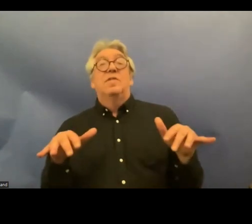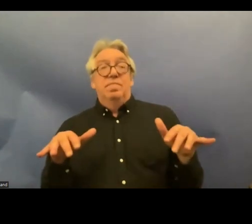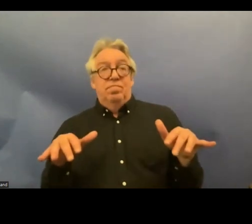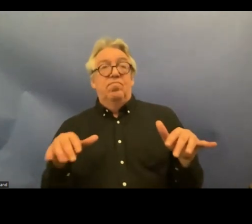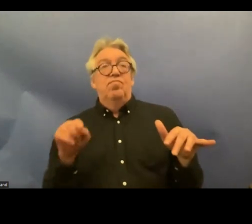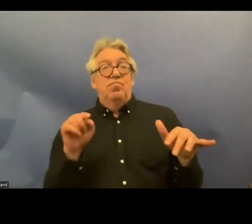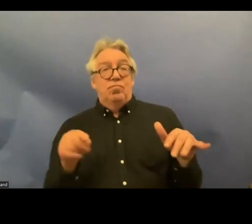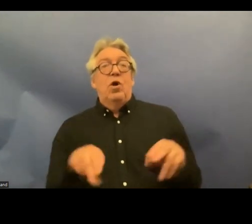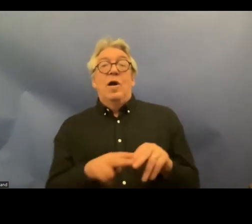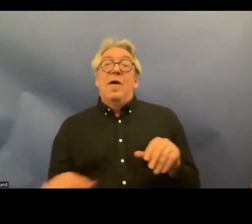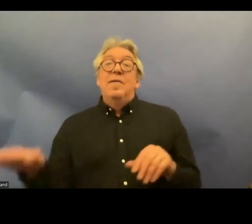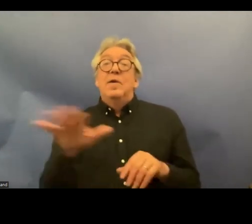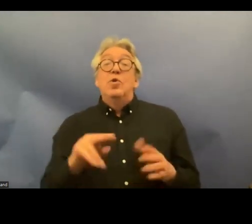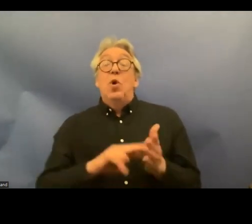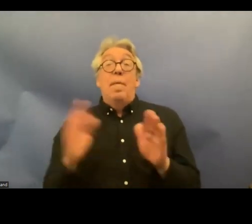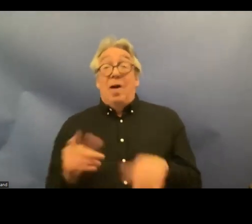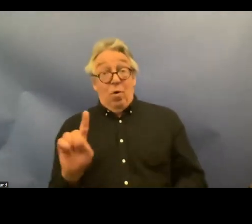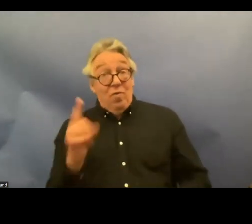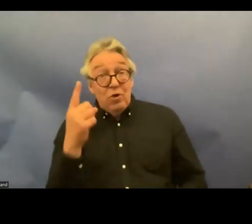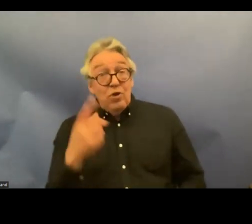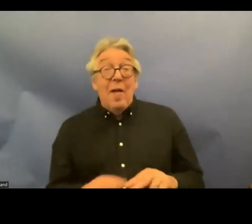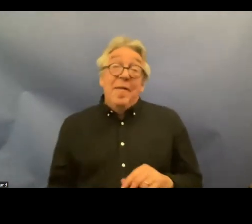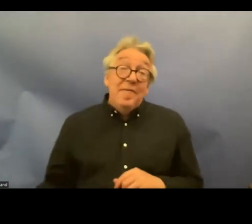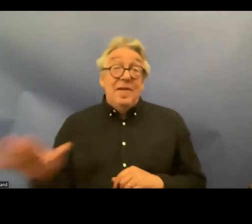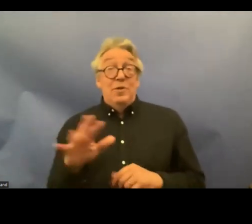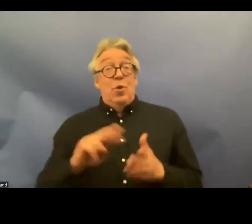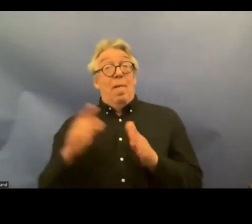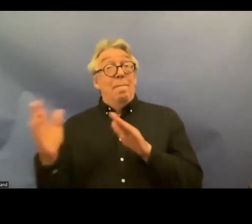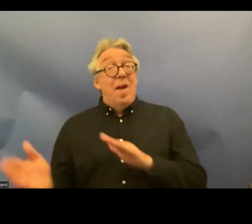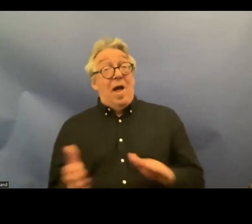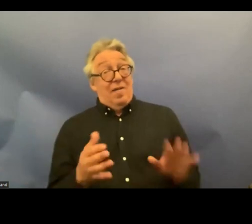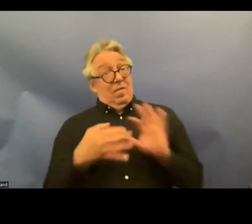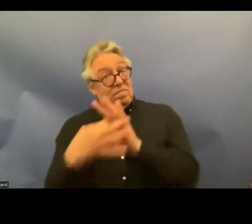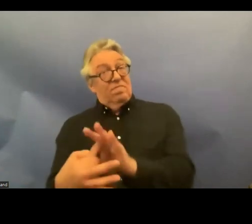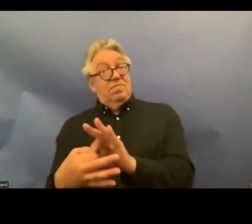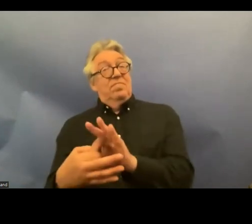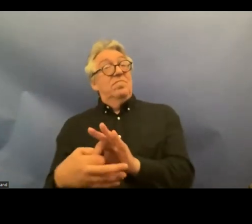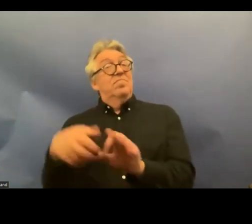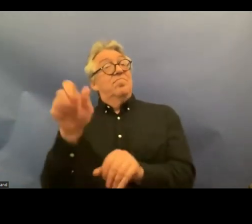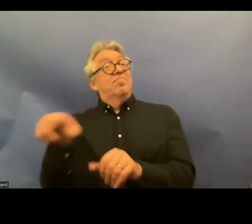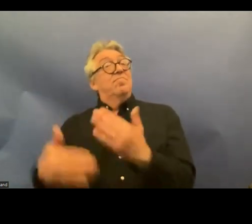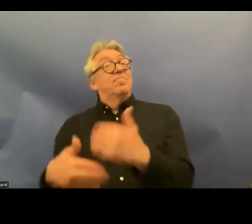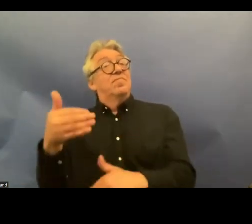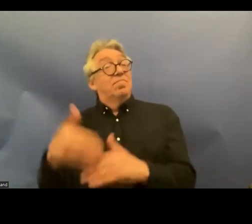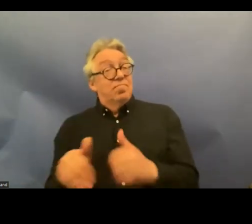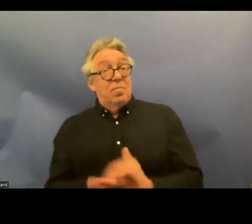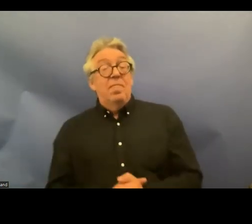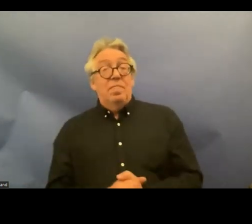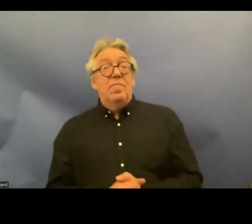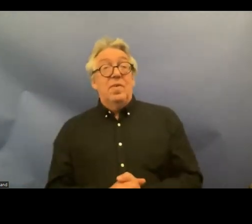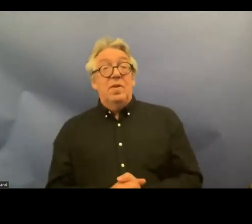first national plan towards persons with disability and implementation and